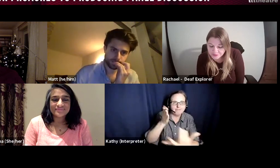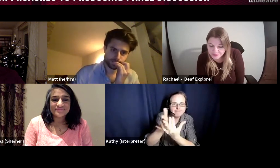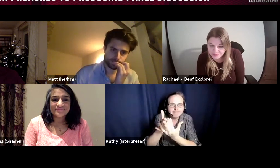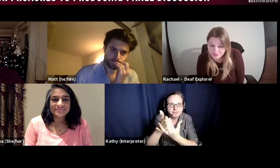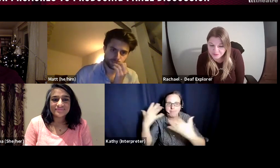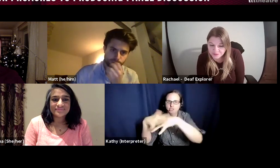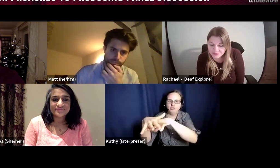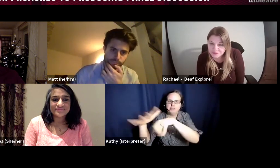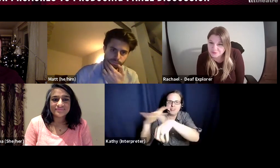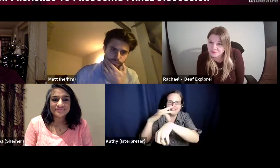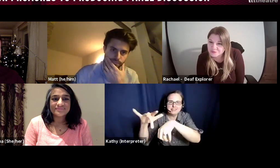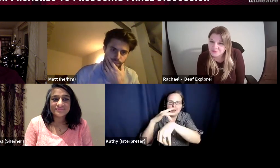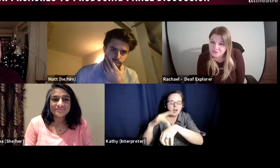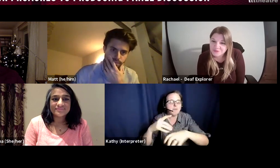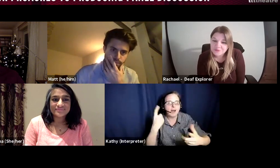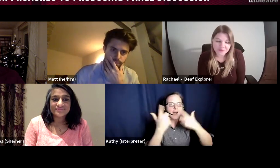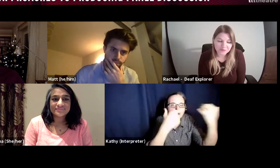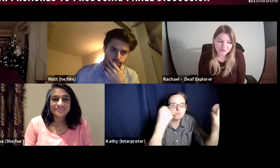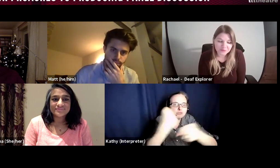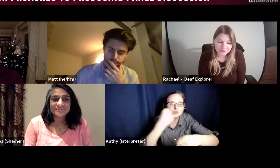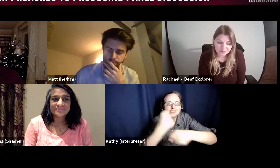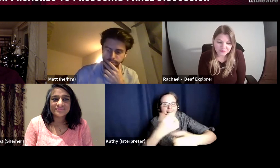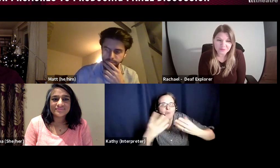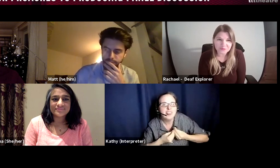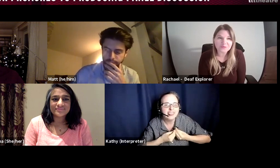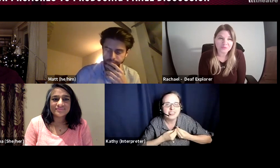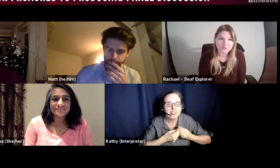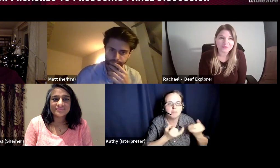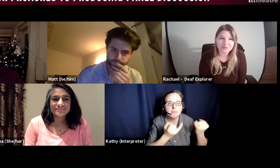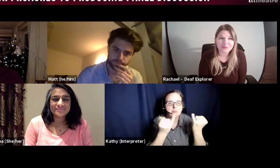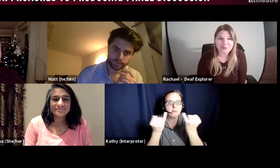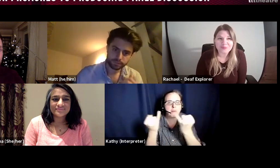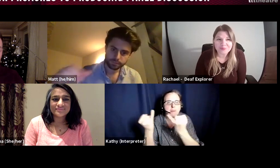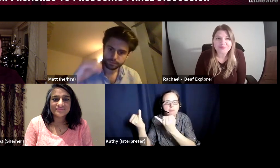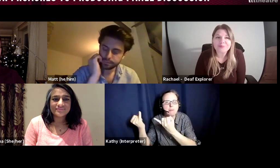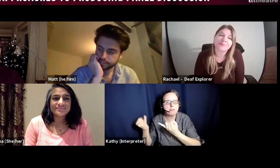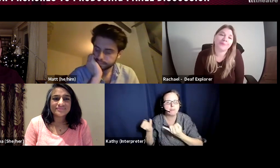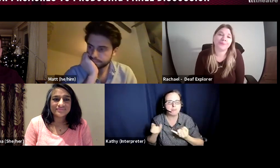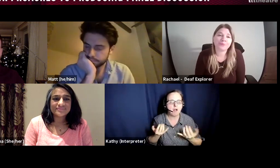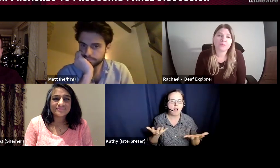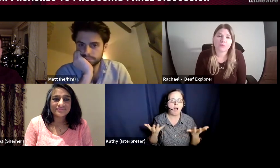work with them. Many deaf theatre makers need help with funding applications for example.